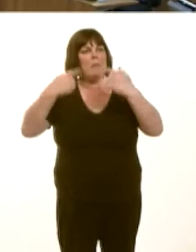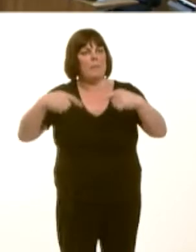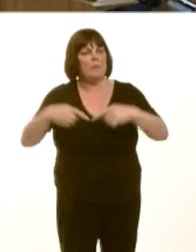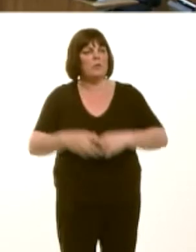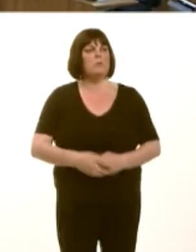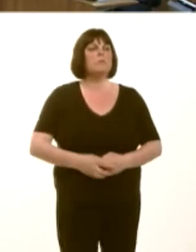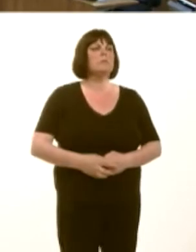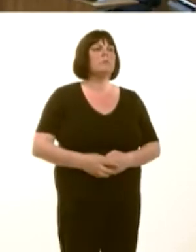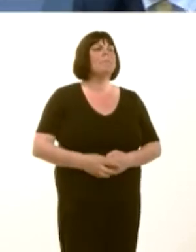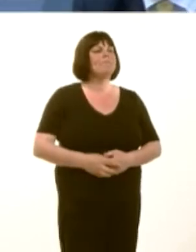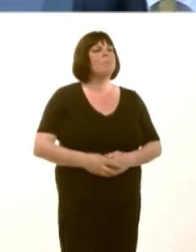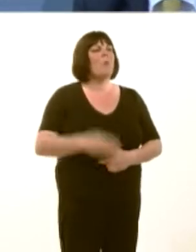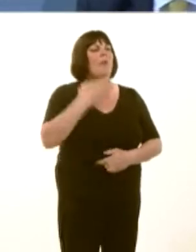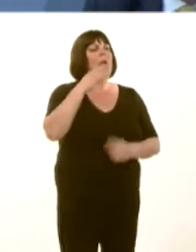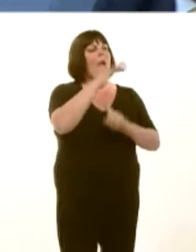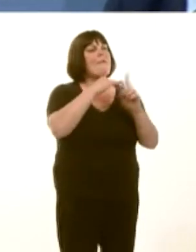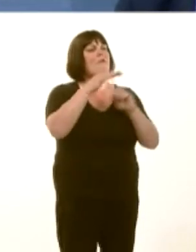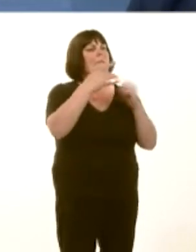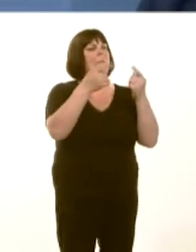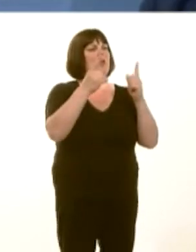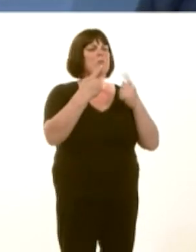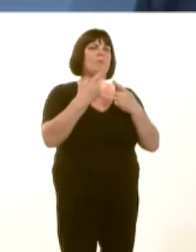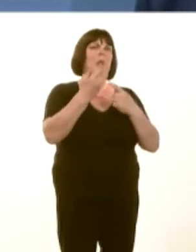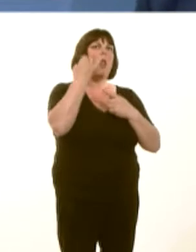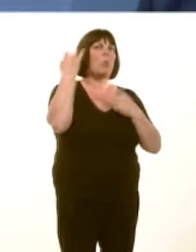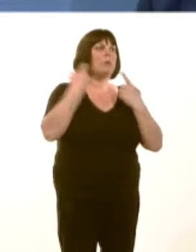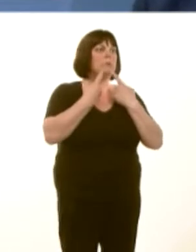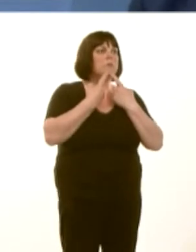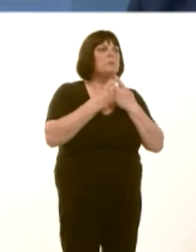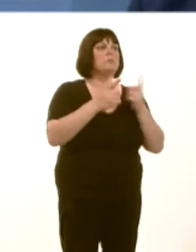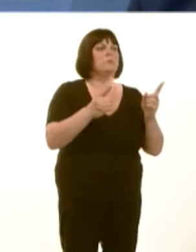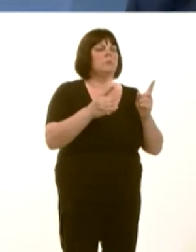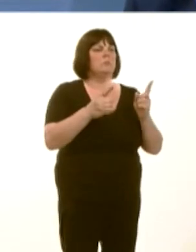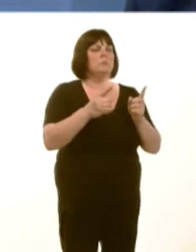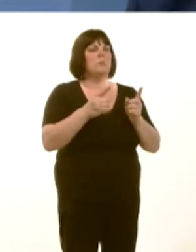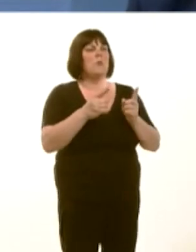The environment Minister made a statement last week that he would be asking the UK Government